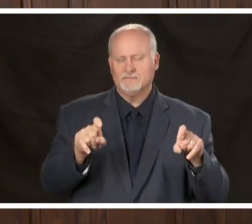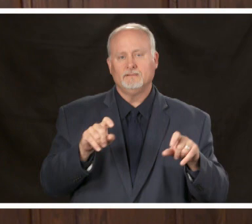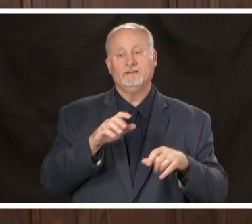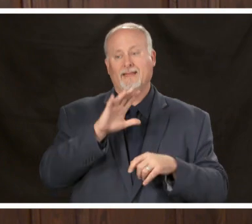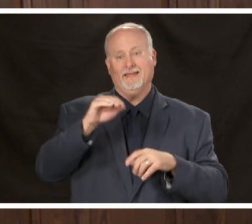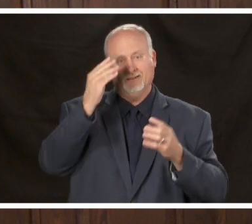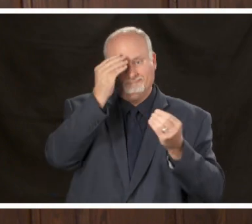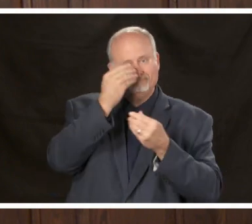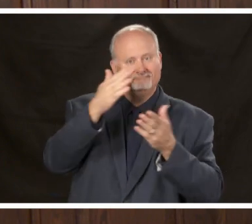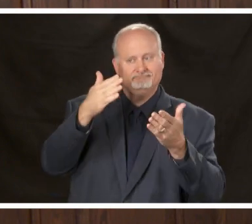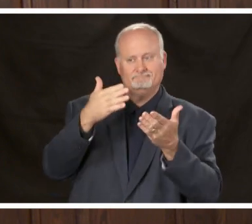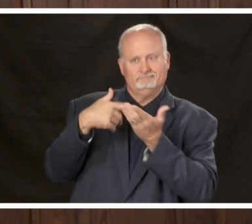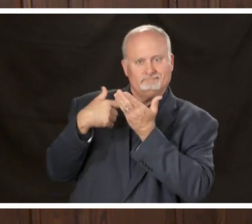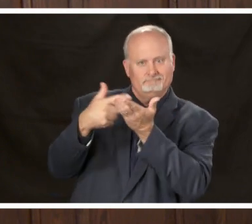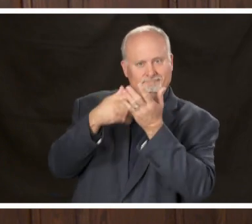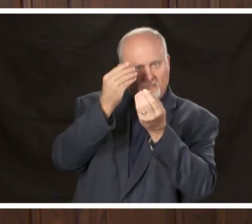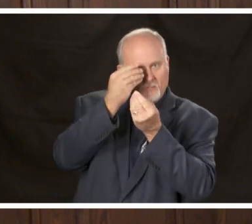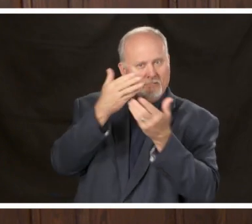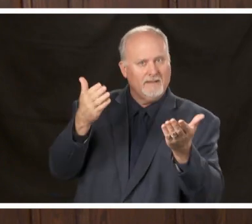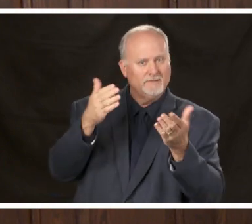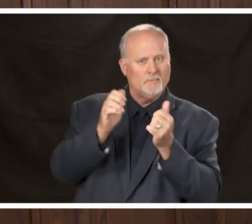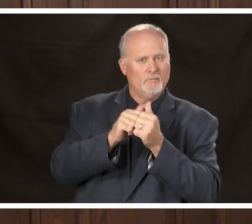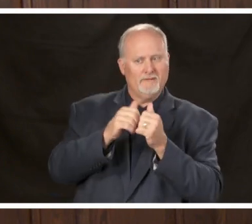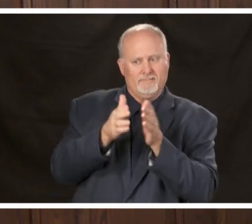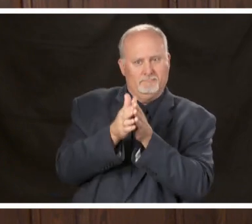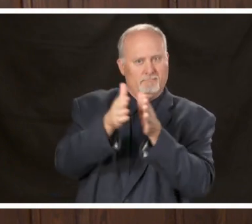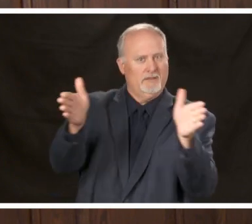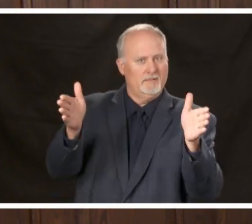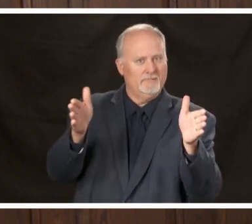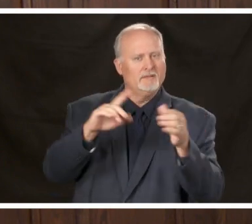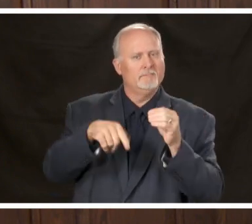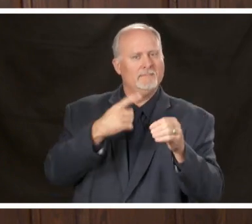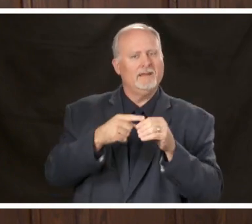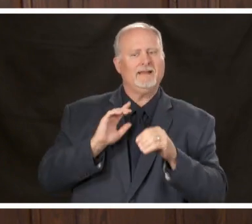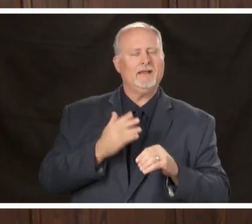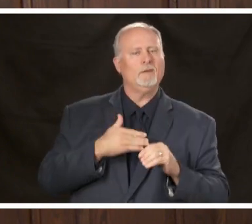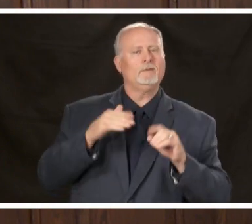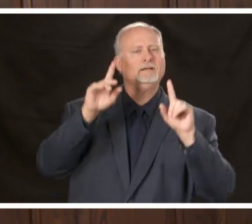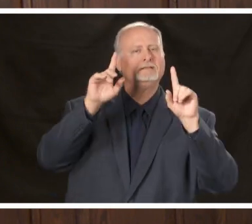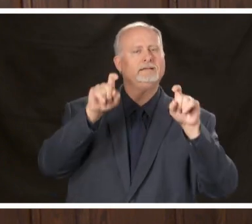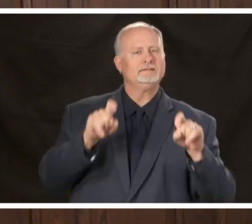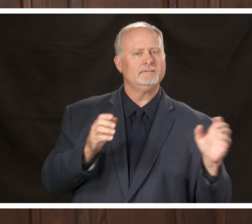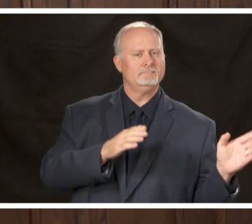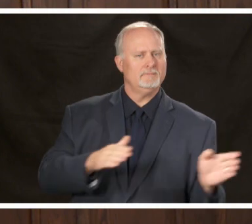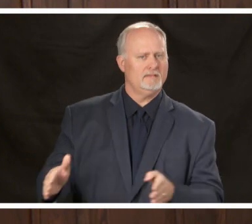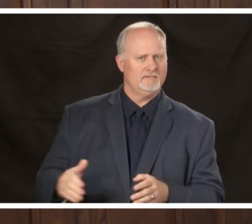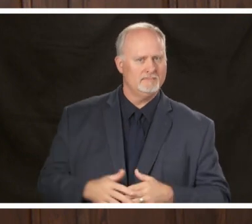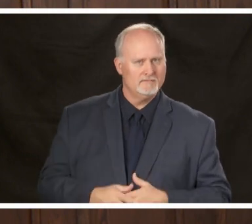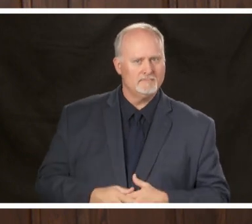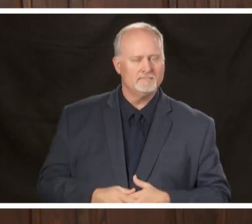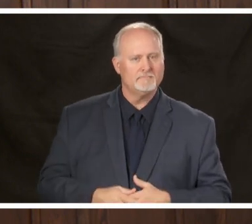political leaders and the public about the testing strategy widespread